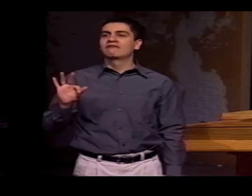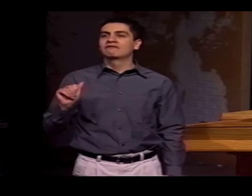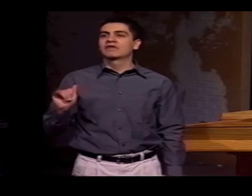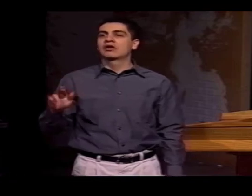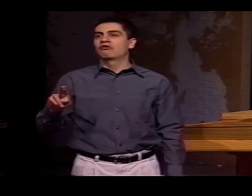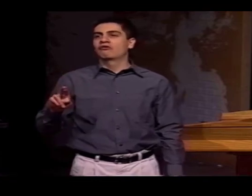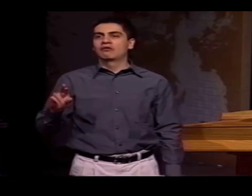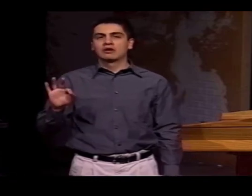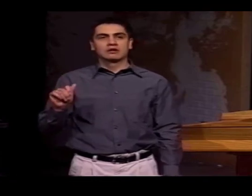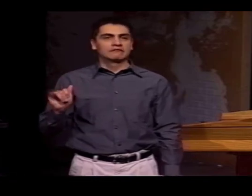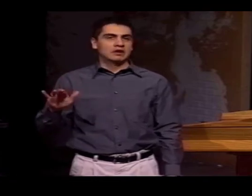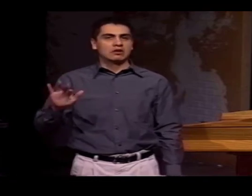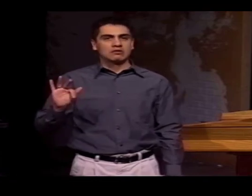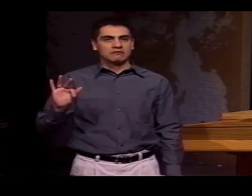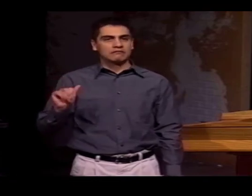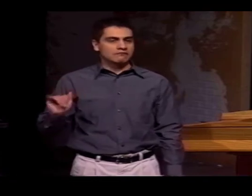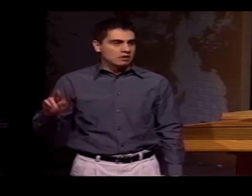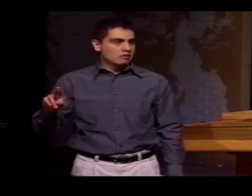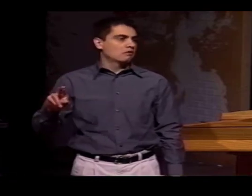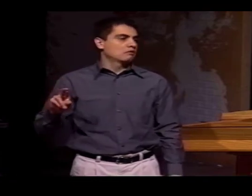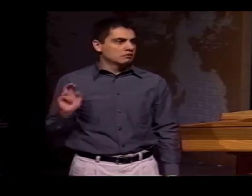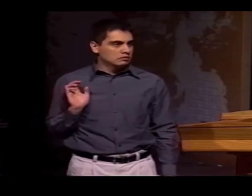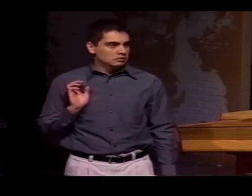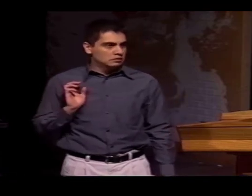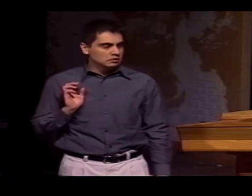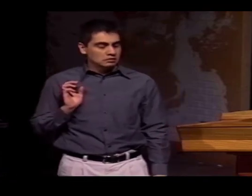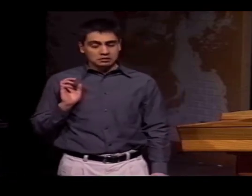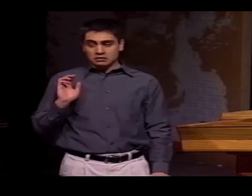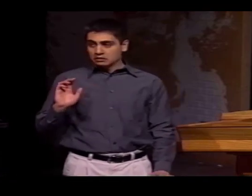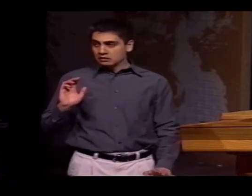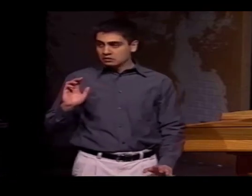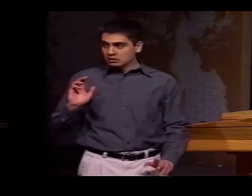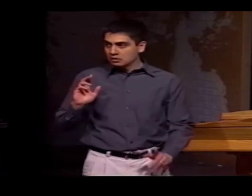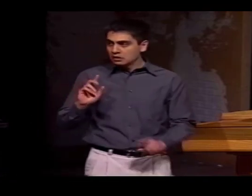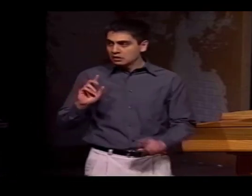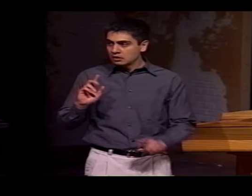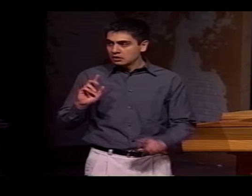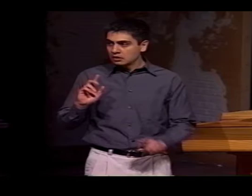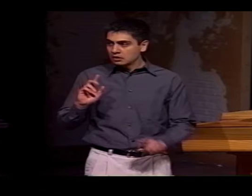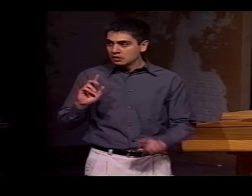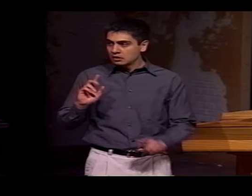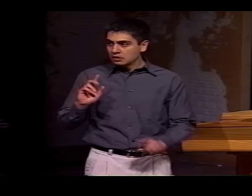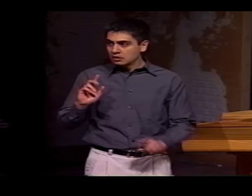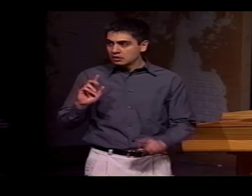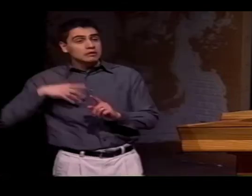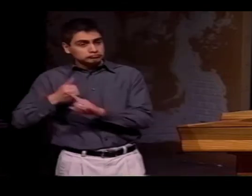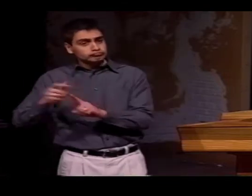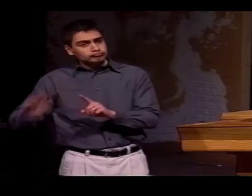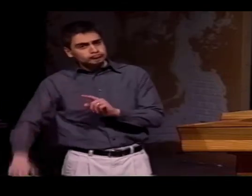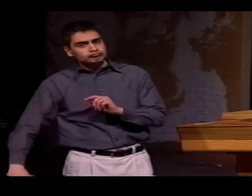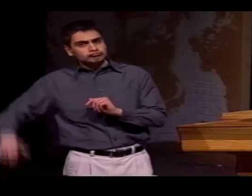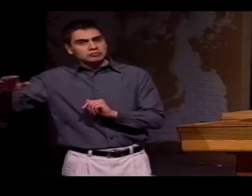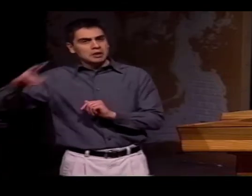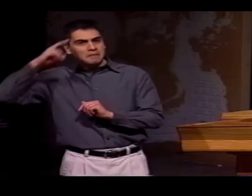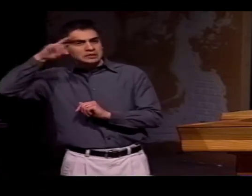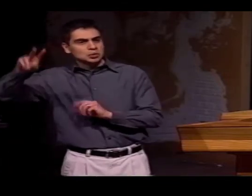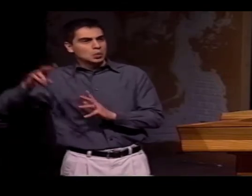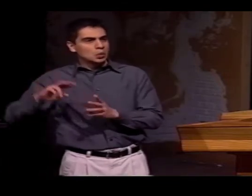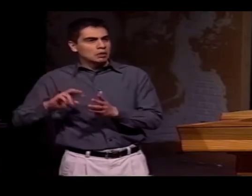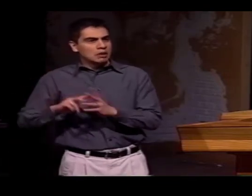SOMETIMES THEY USE THE LSM "F" AND THEN CONTINUE TO SPELL IN AMERICAN "A-I-R."